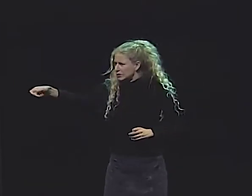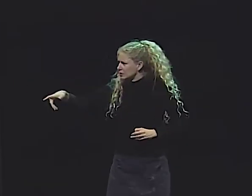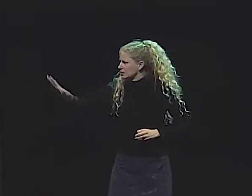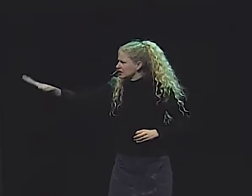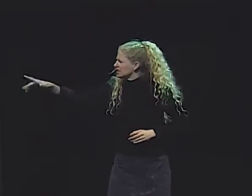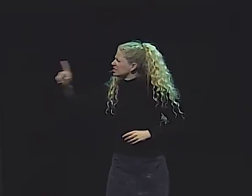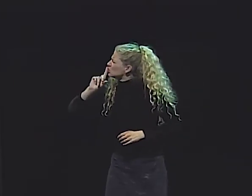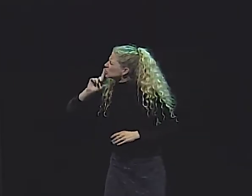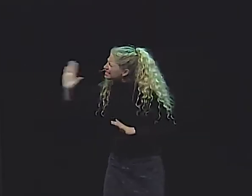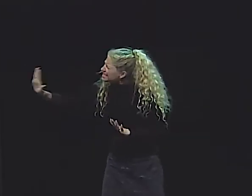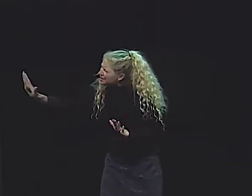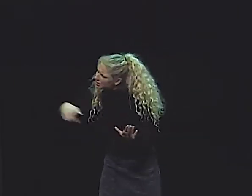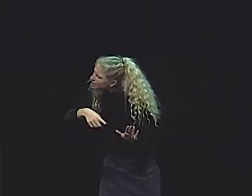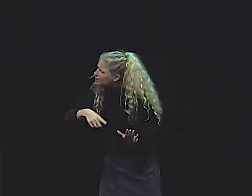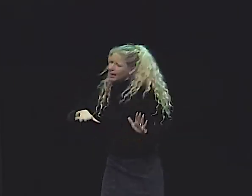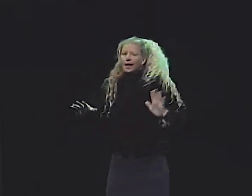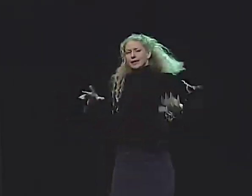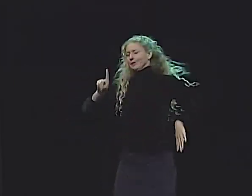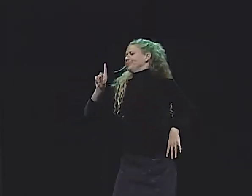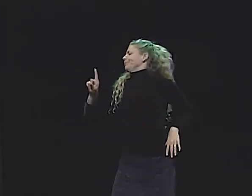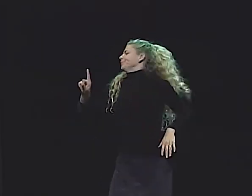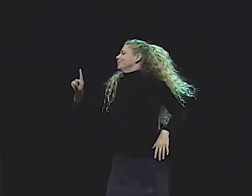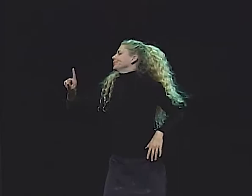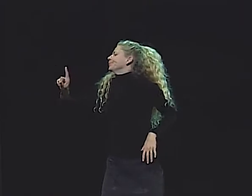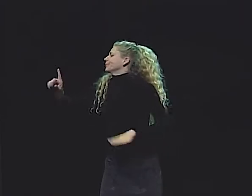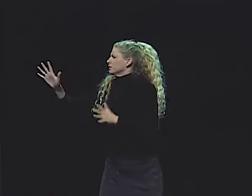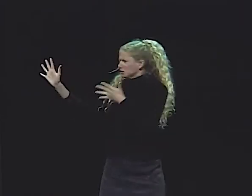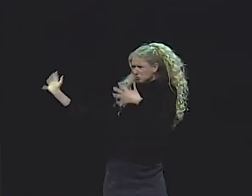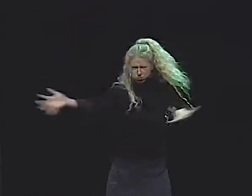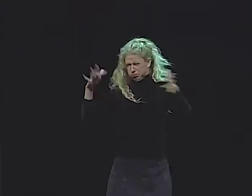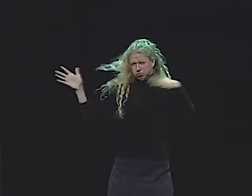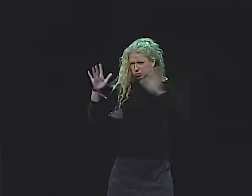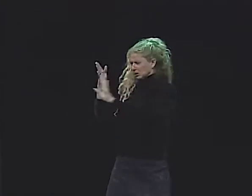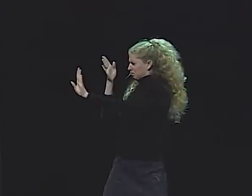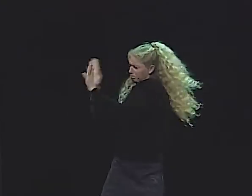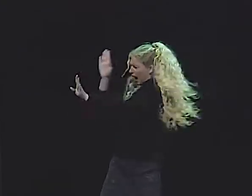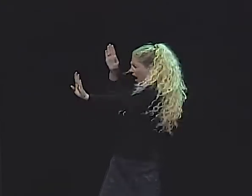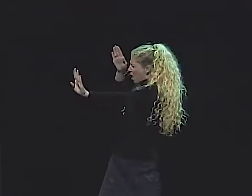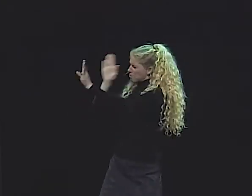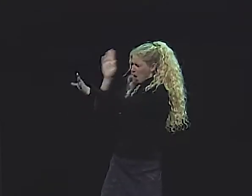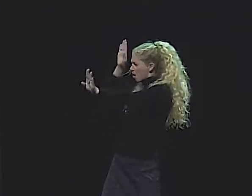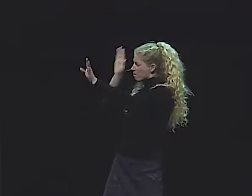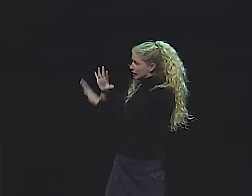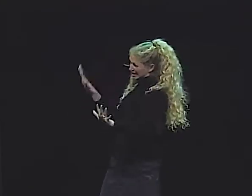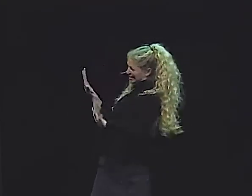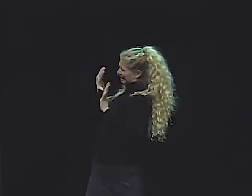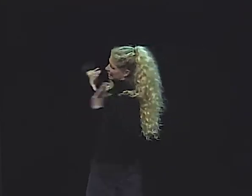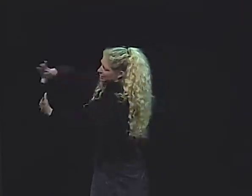AND MAKING A LOUD NOISE, AND THE MOTHER SAID, "THAT'S TOO LOUD," AND WENT OVER AND TRIED TO CLOSE THOSE WINDOWS AND DOORS,